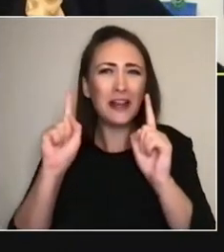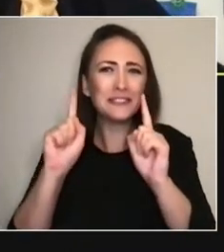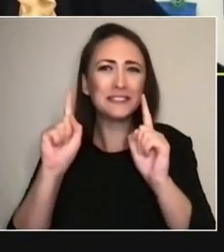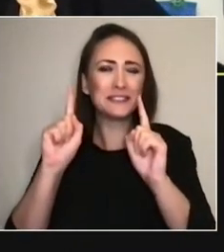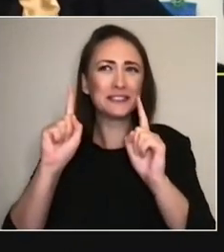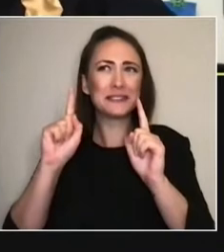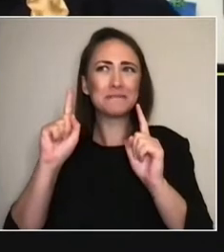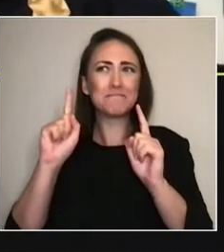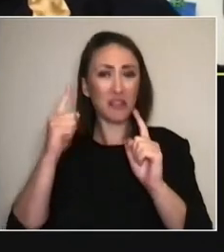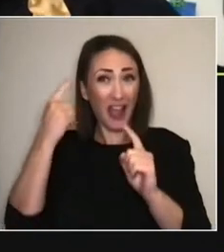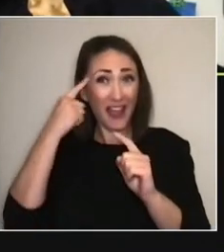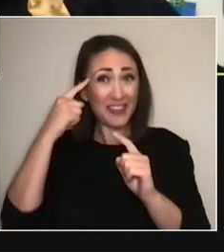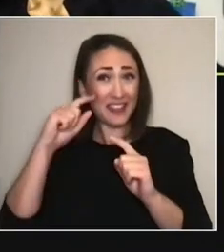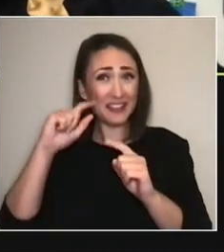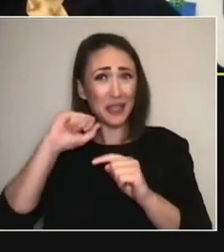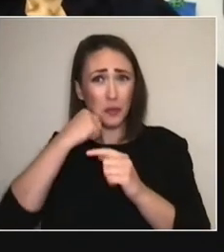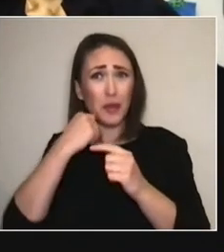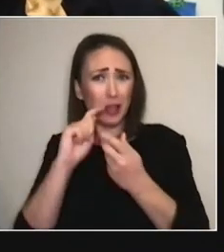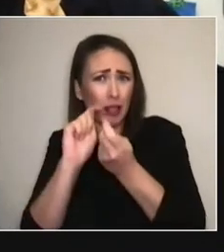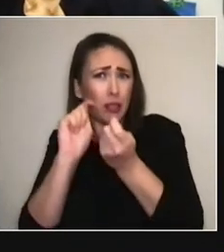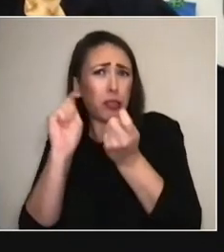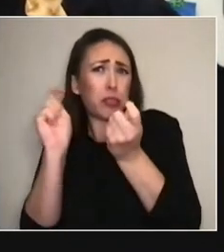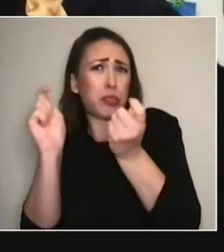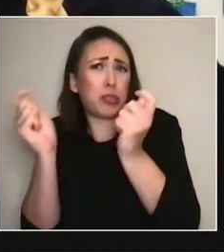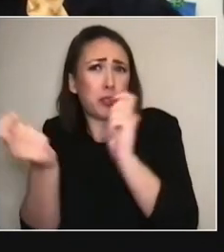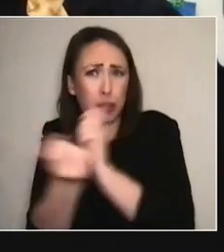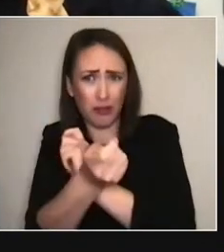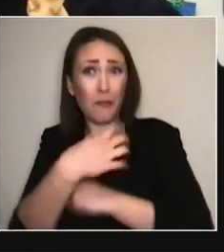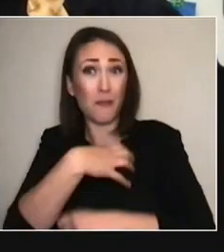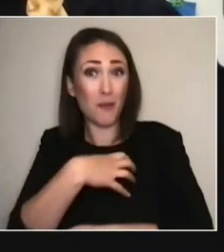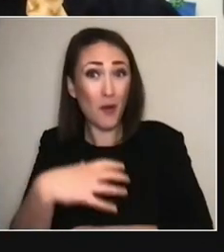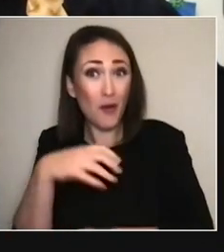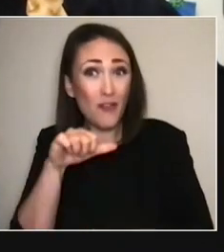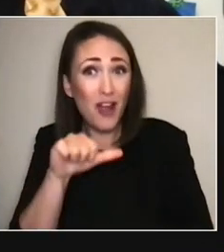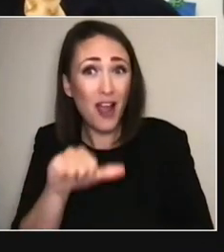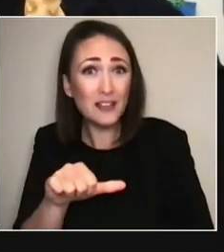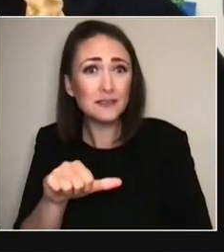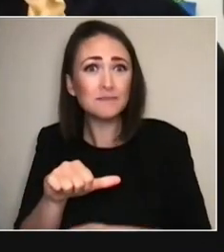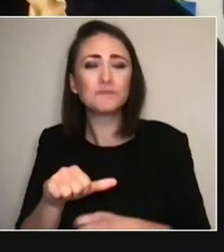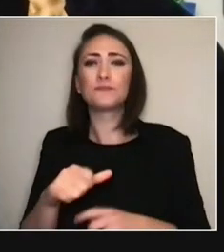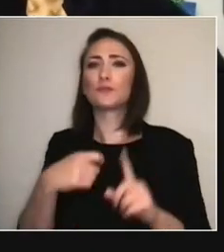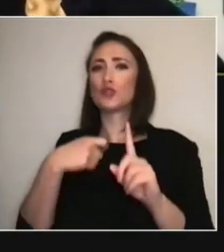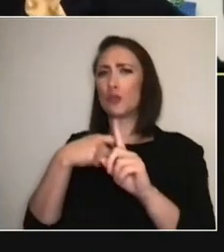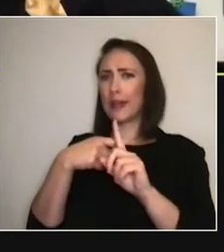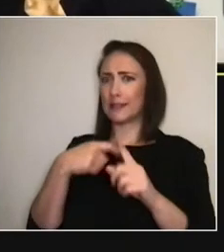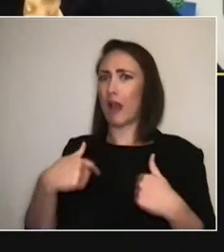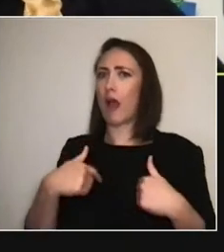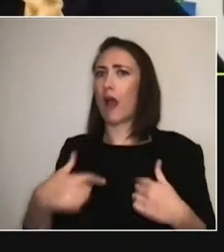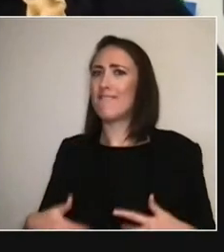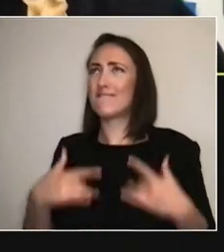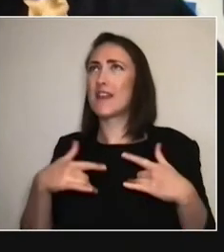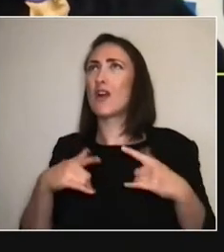I don't know. I don't know. Do you feel the same way or—? I feel like we are in the unknown for sure right now.